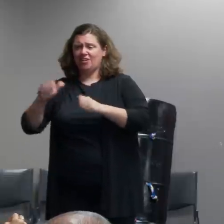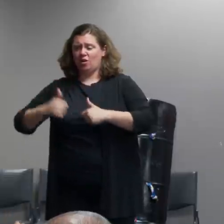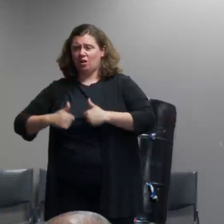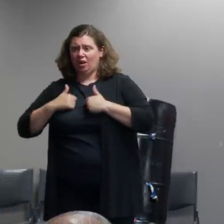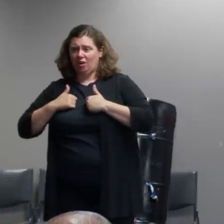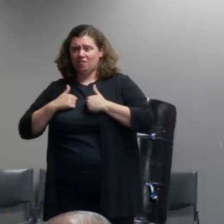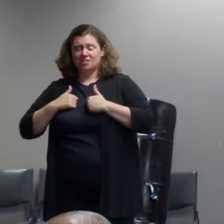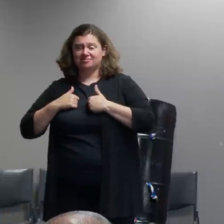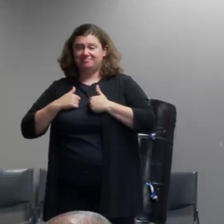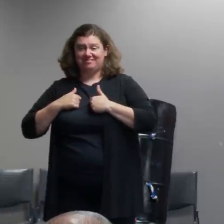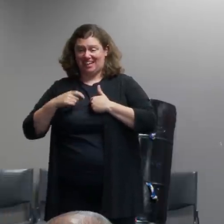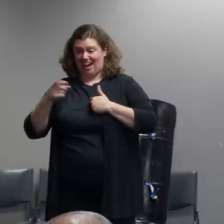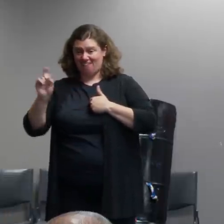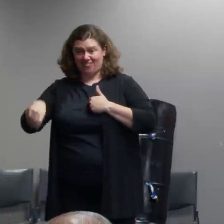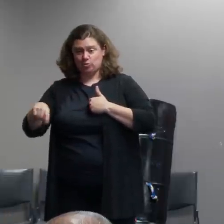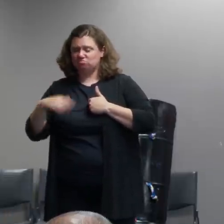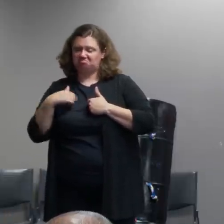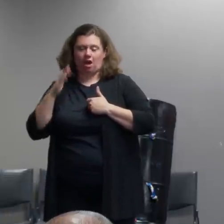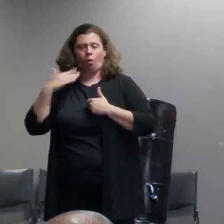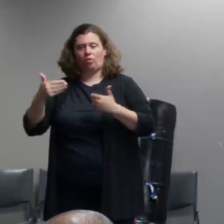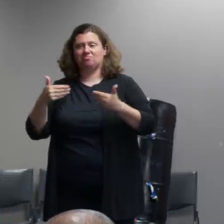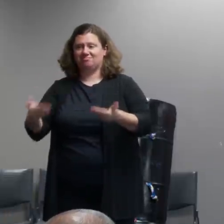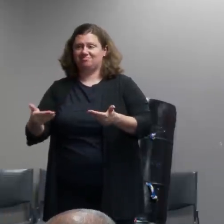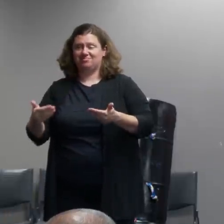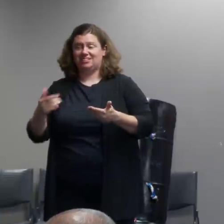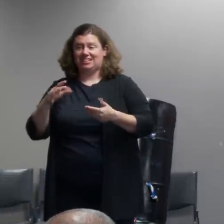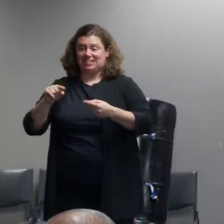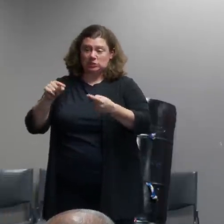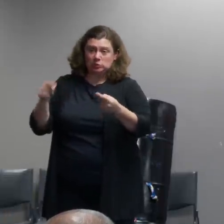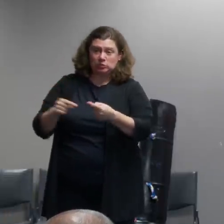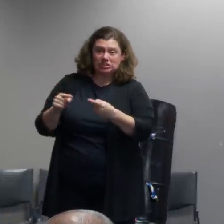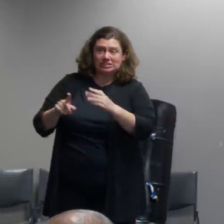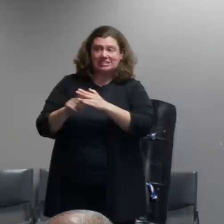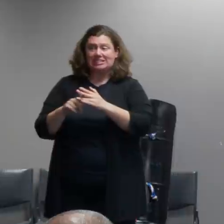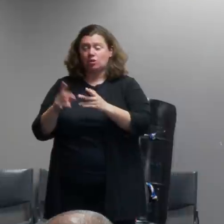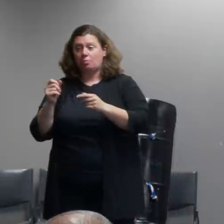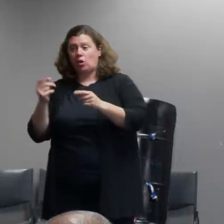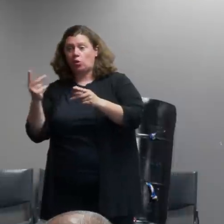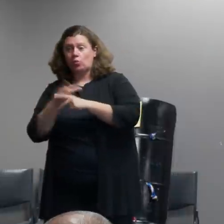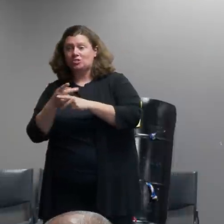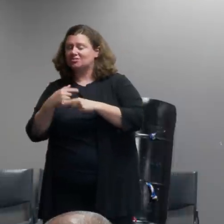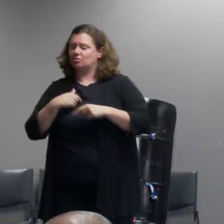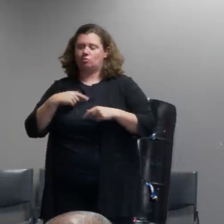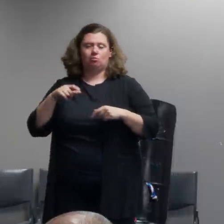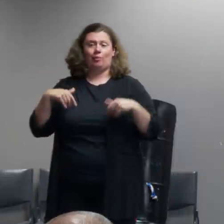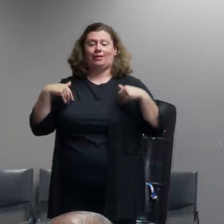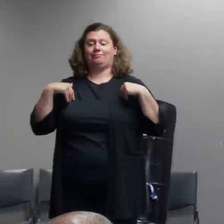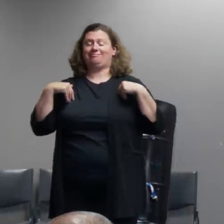risk of of injury or worse to either the public or to police